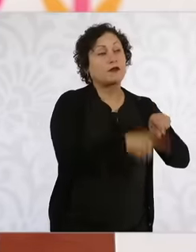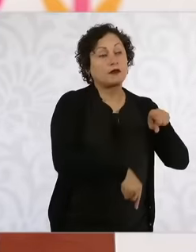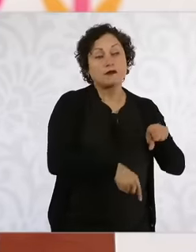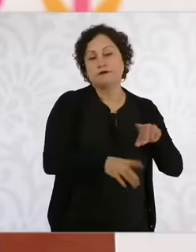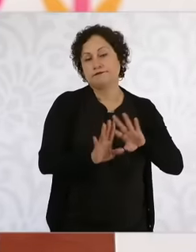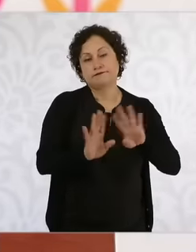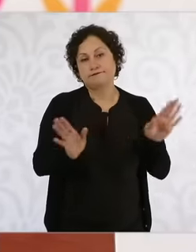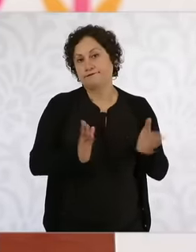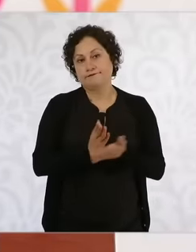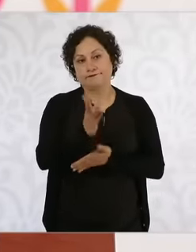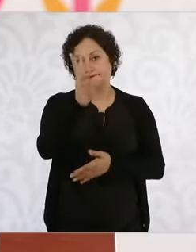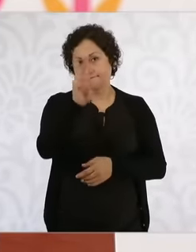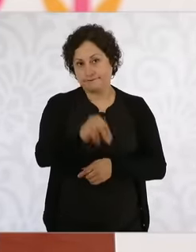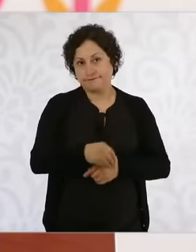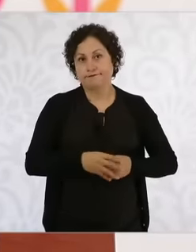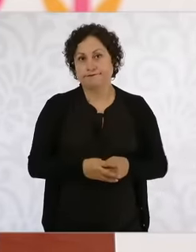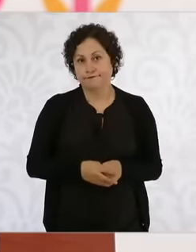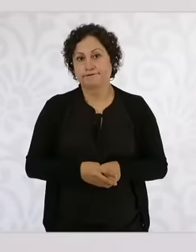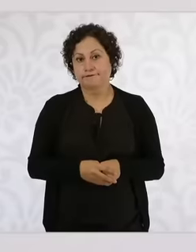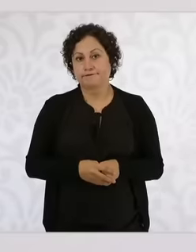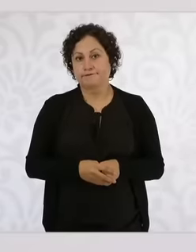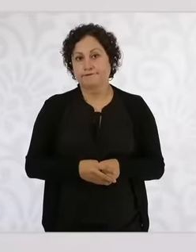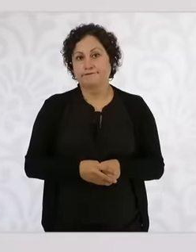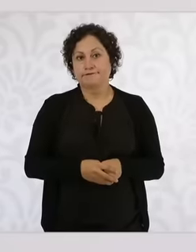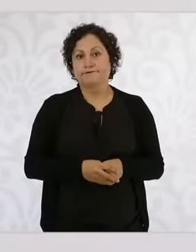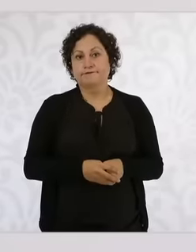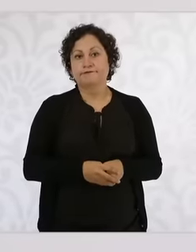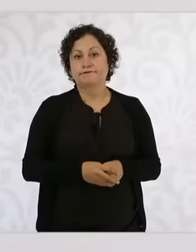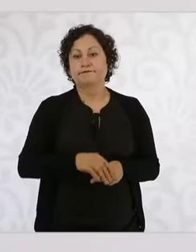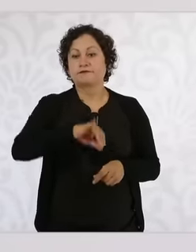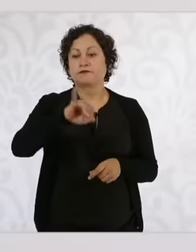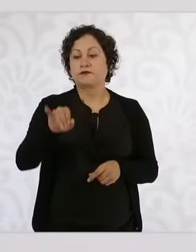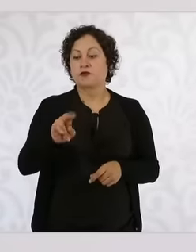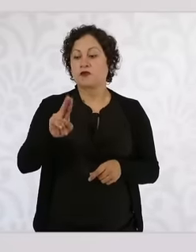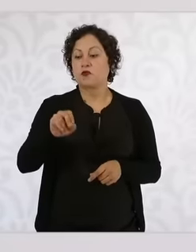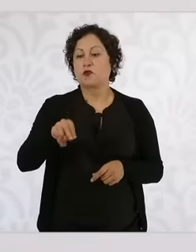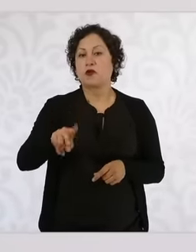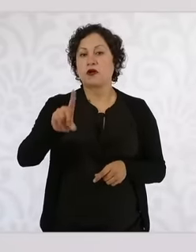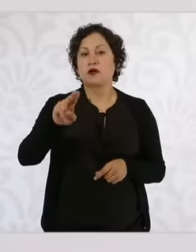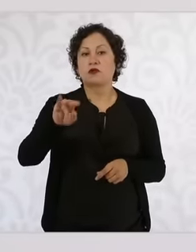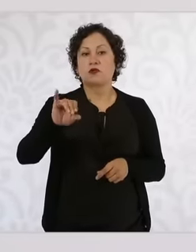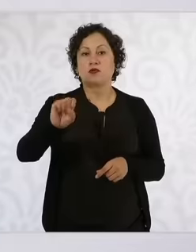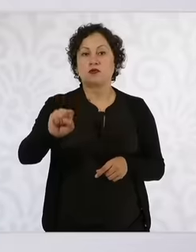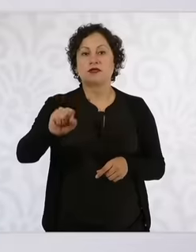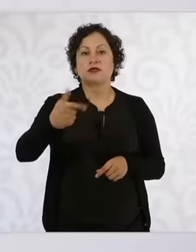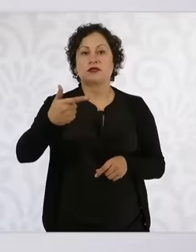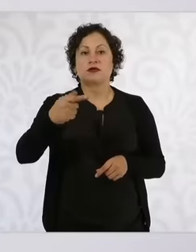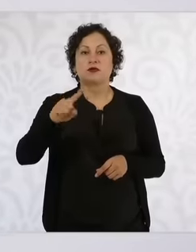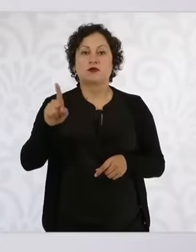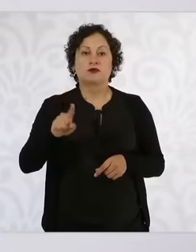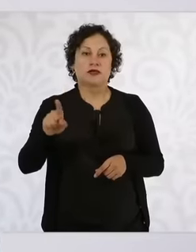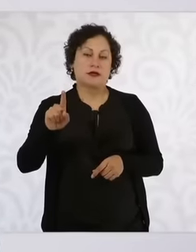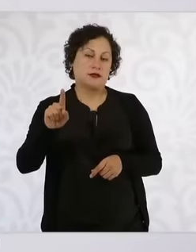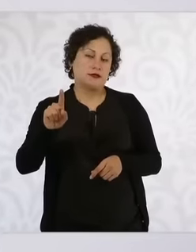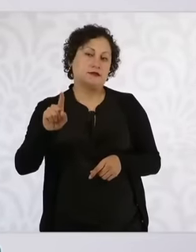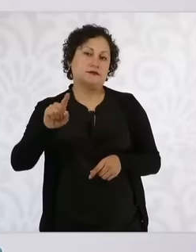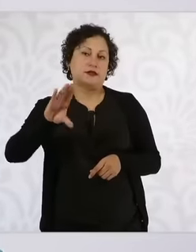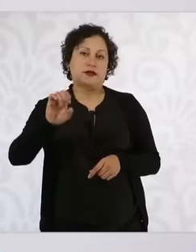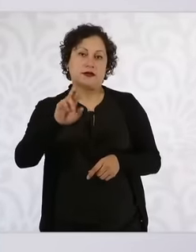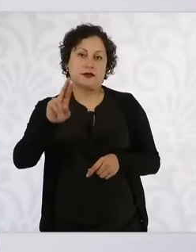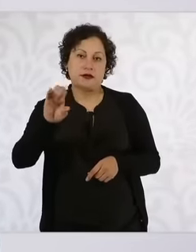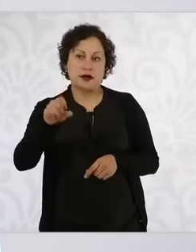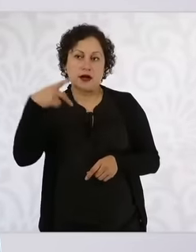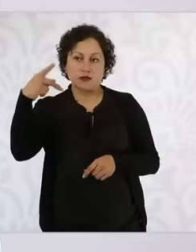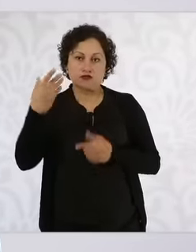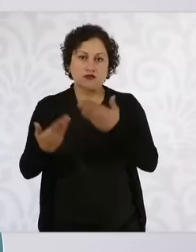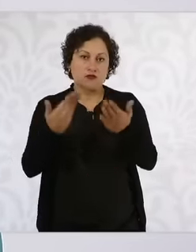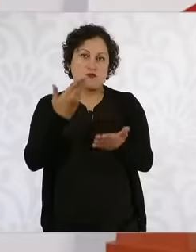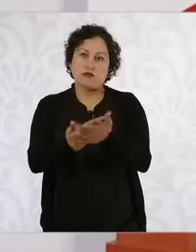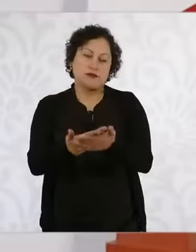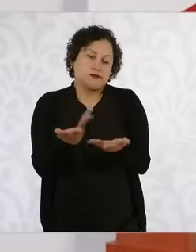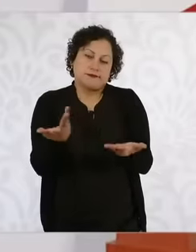of Minister Juan Luis González Alcántara Carranca did not proceed and also then the president,